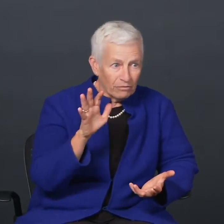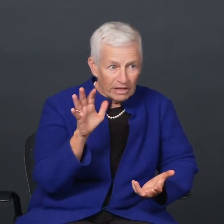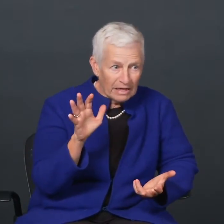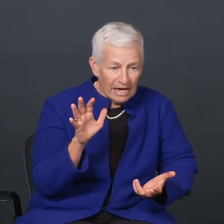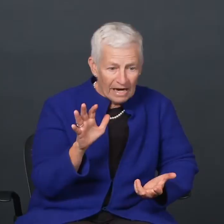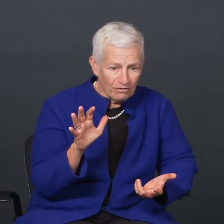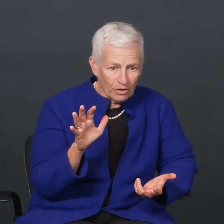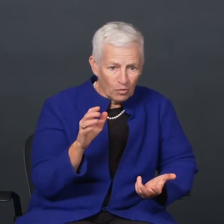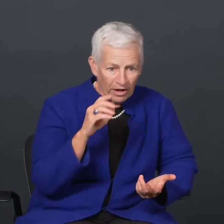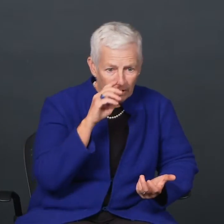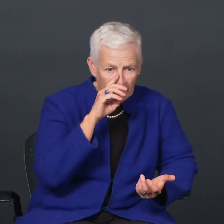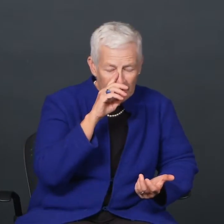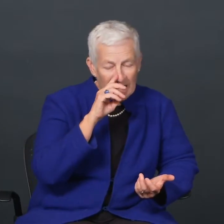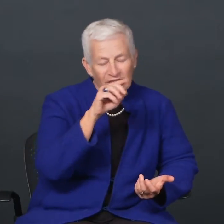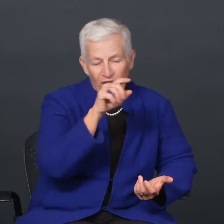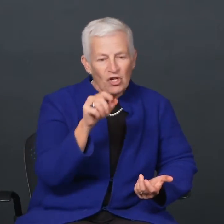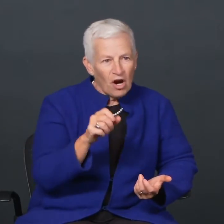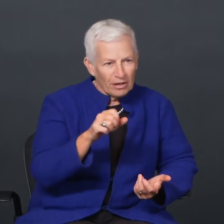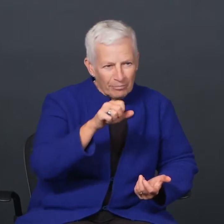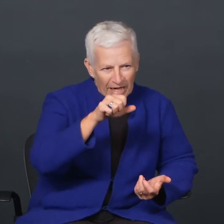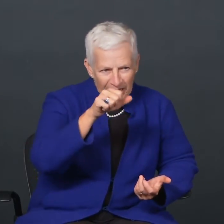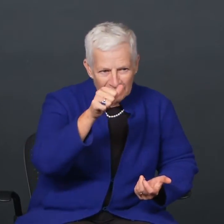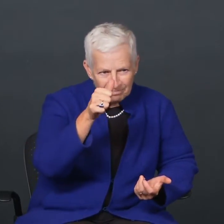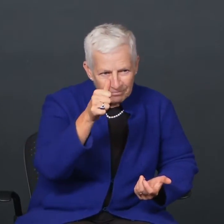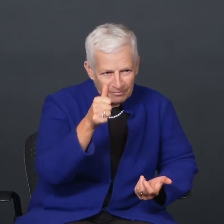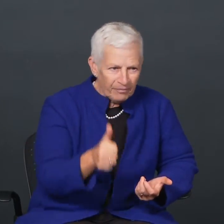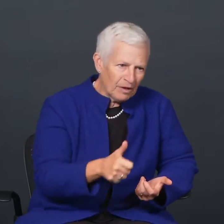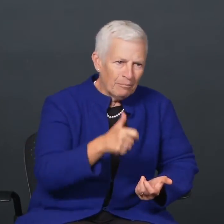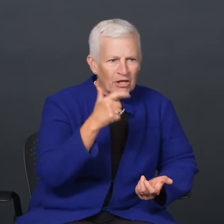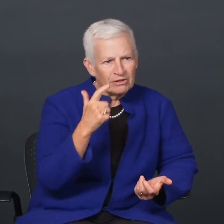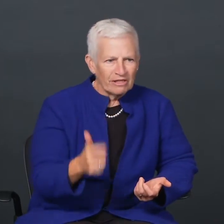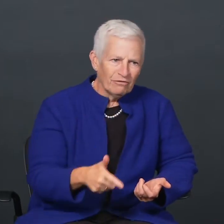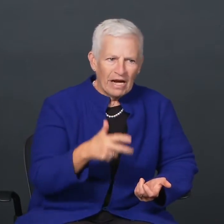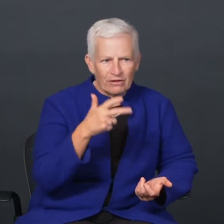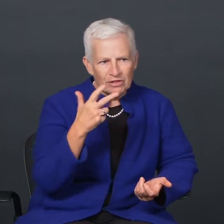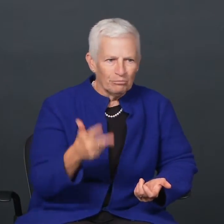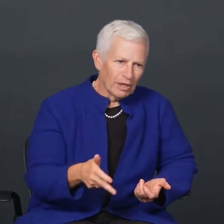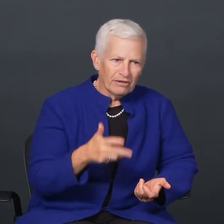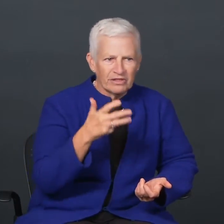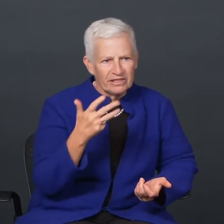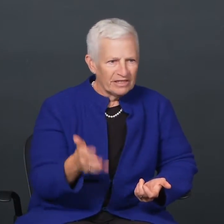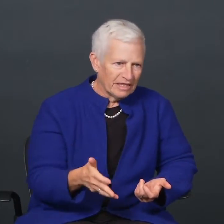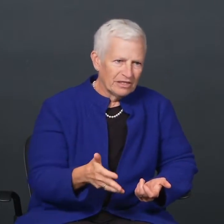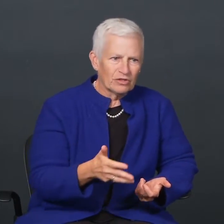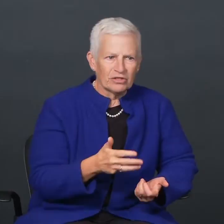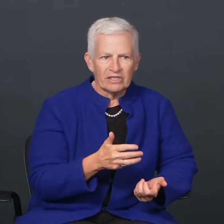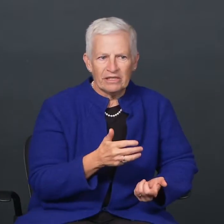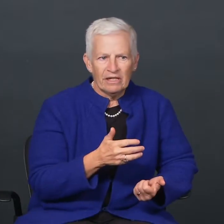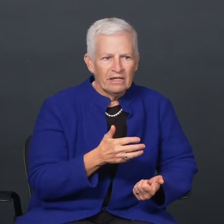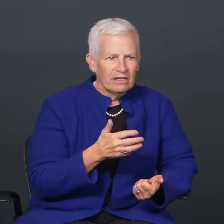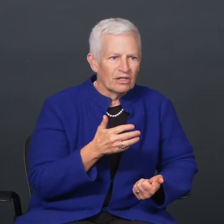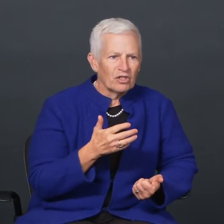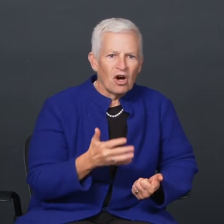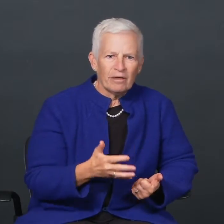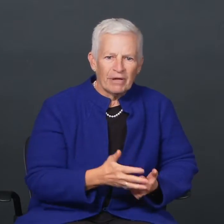they read everywhere. And they're taught by mothers, and fathers, and brothers, and sisters, and they're taught